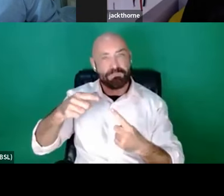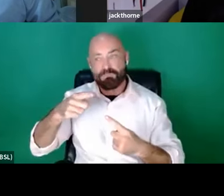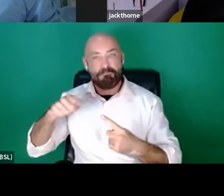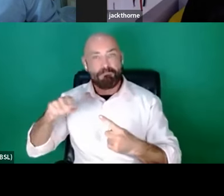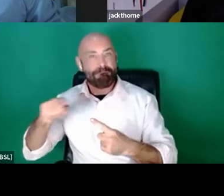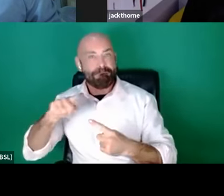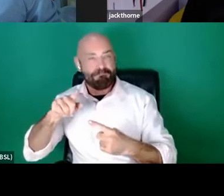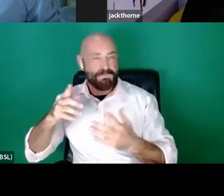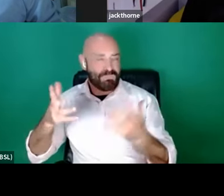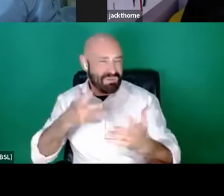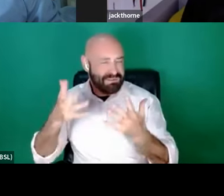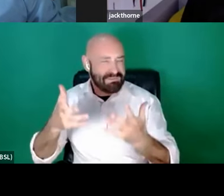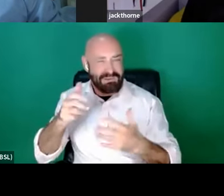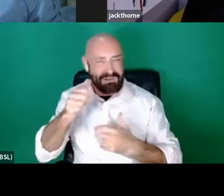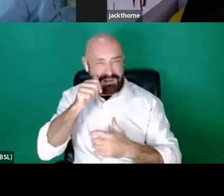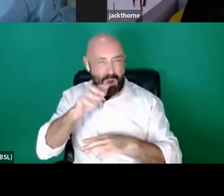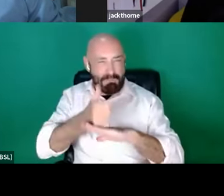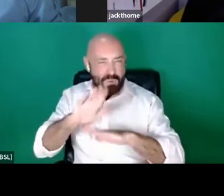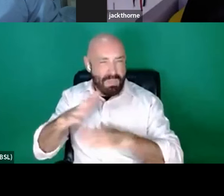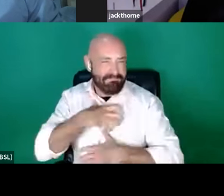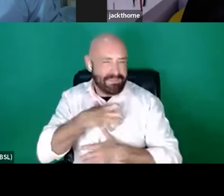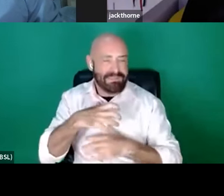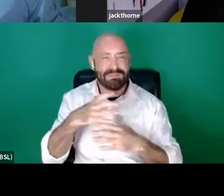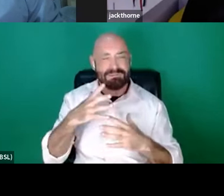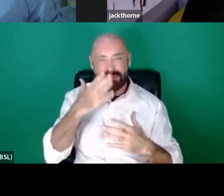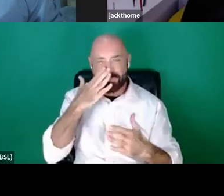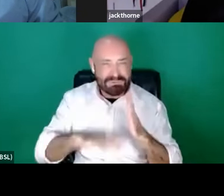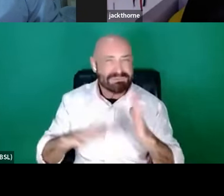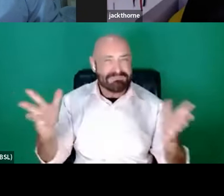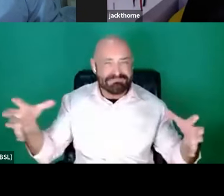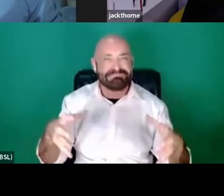Speaking personally having done WAGs,